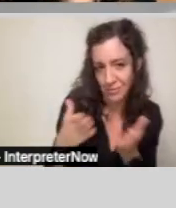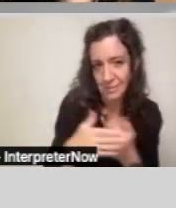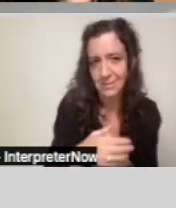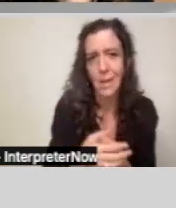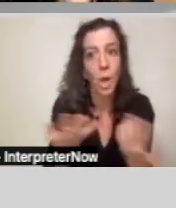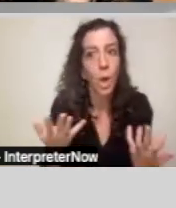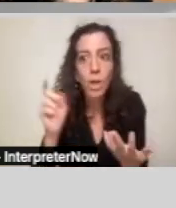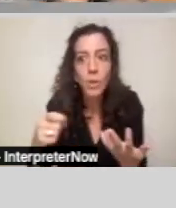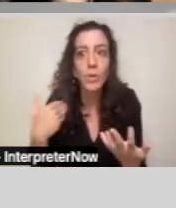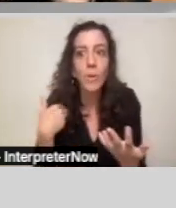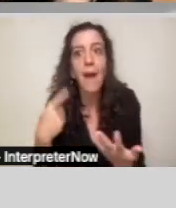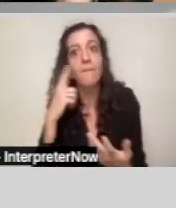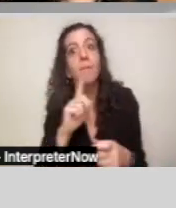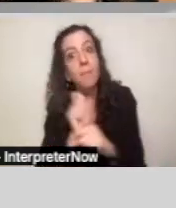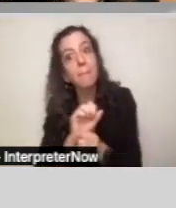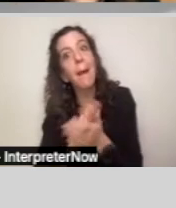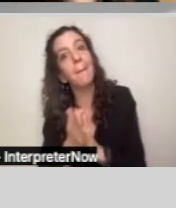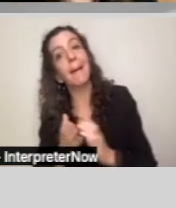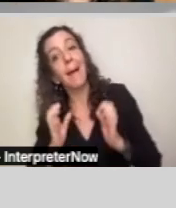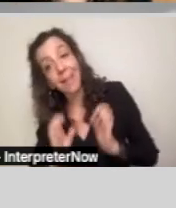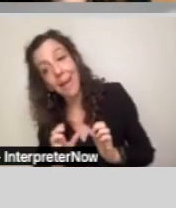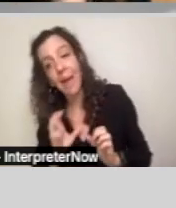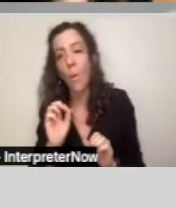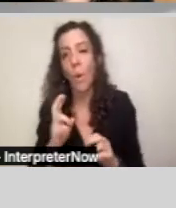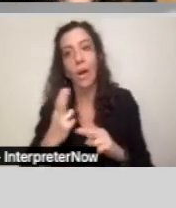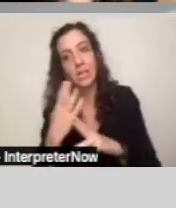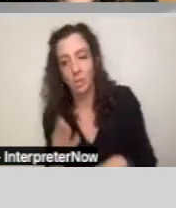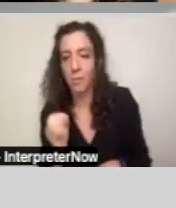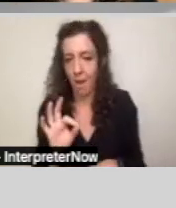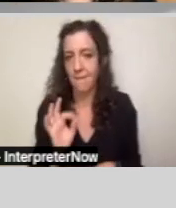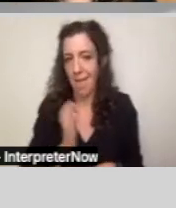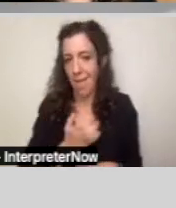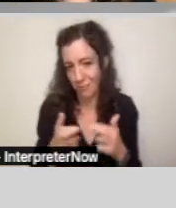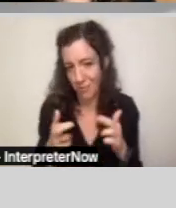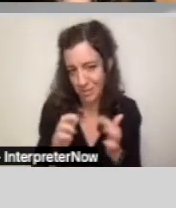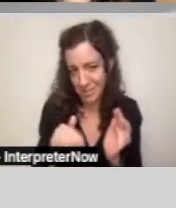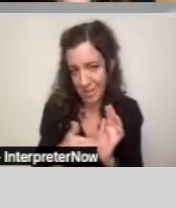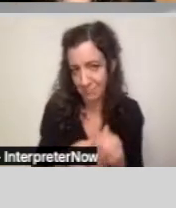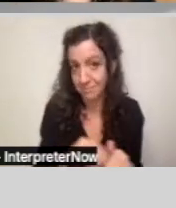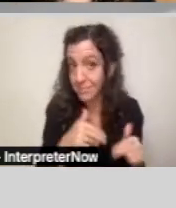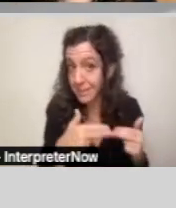of regional center or a client to regional center. You can go ahead and go to the second slide, next slide.